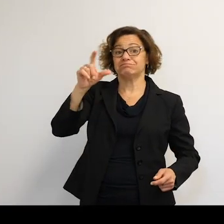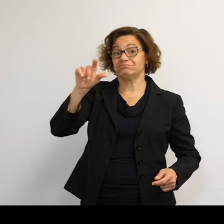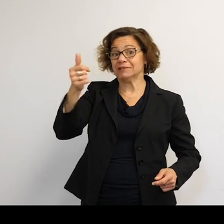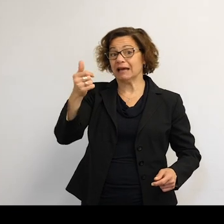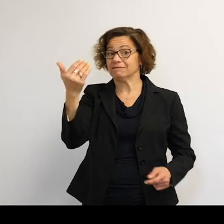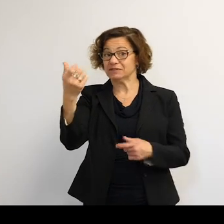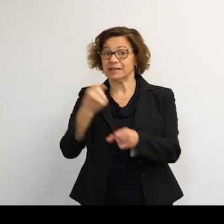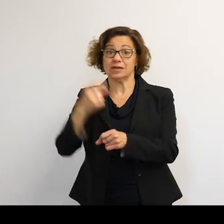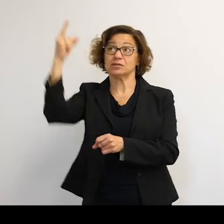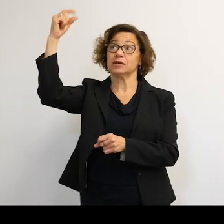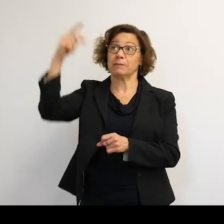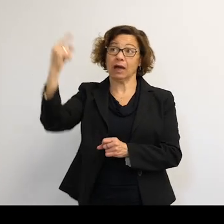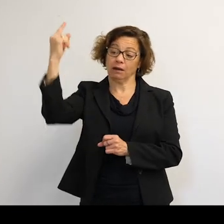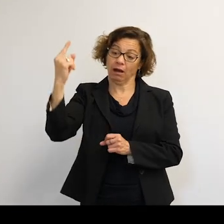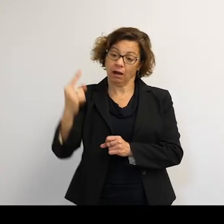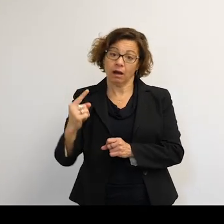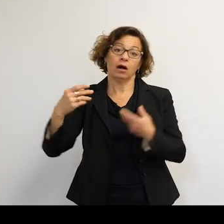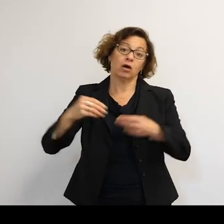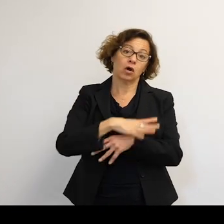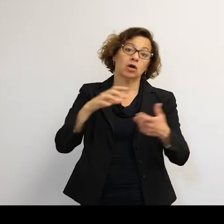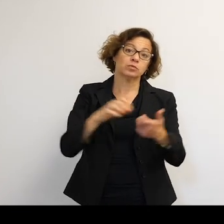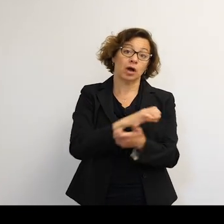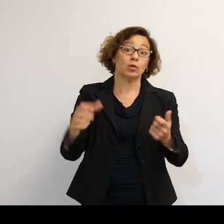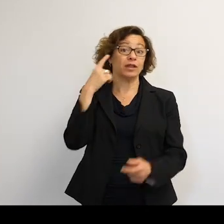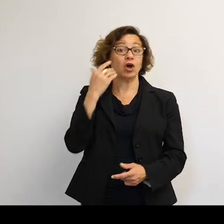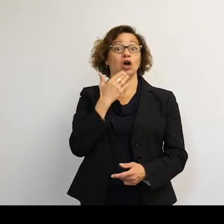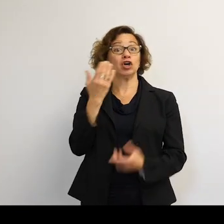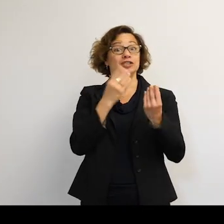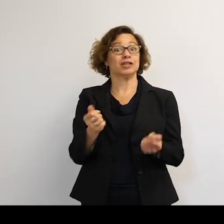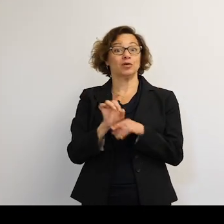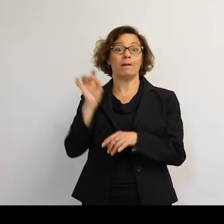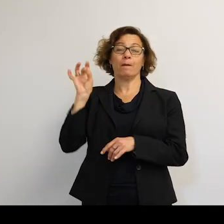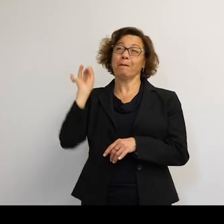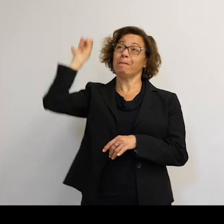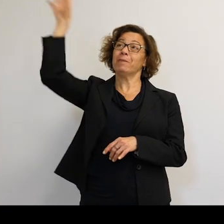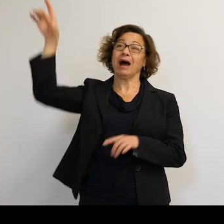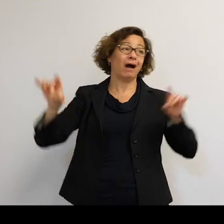and cause all sorts of problems again. So things that we thought were good solutions put them in these graveyard orbits--